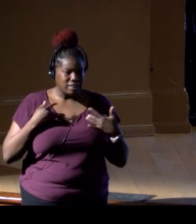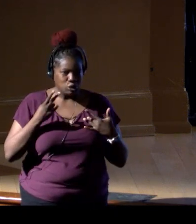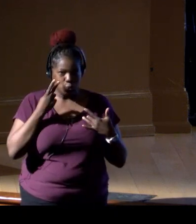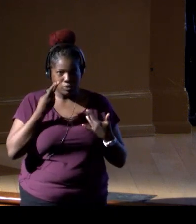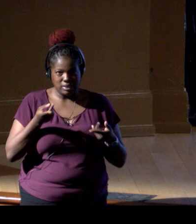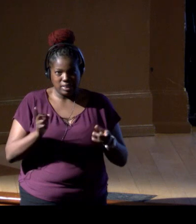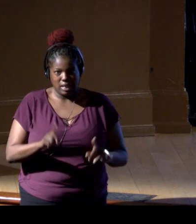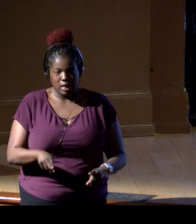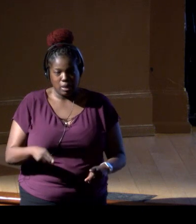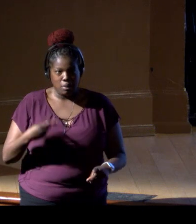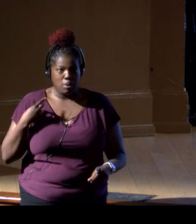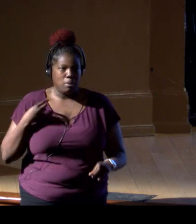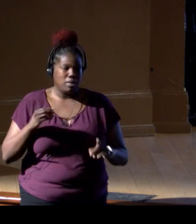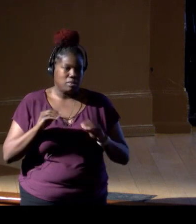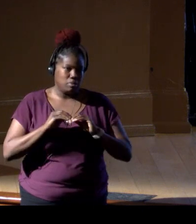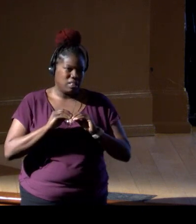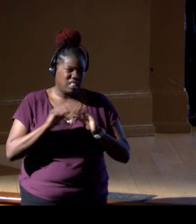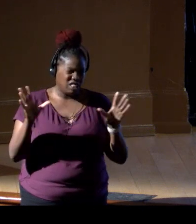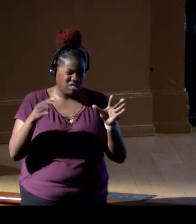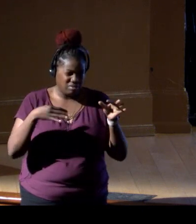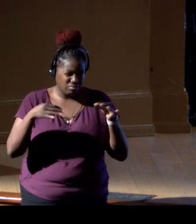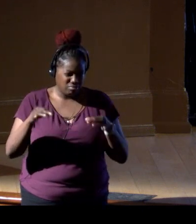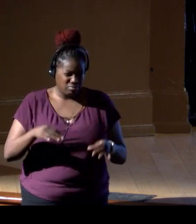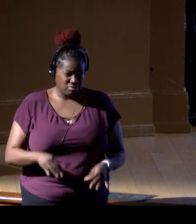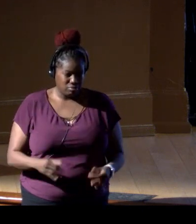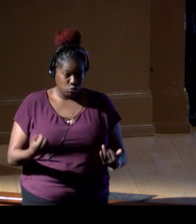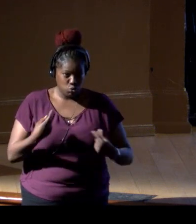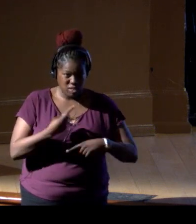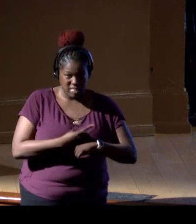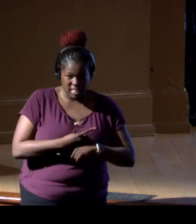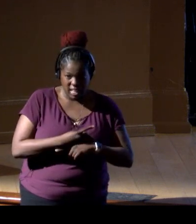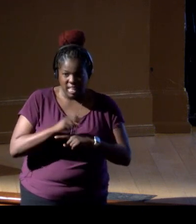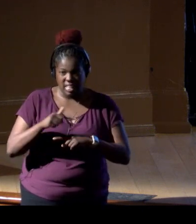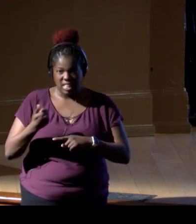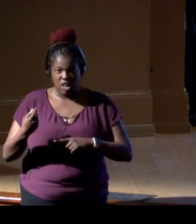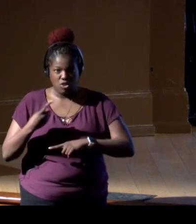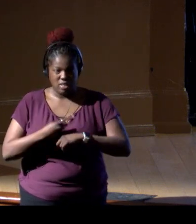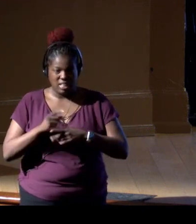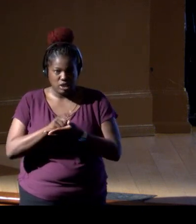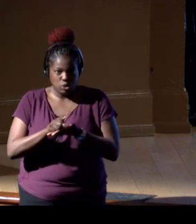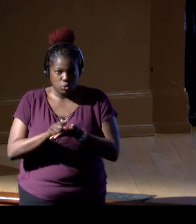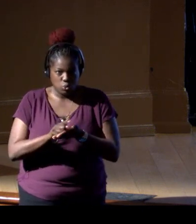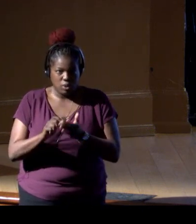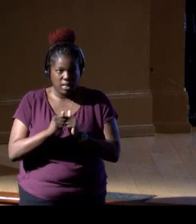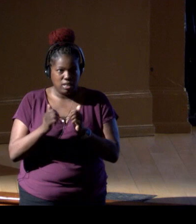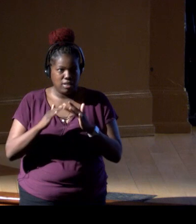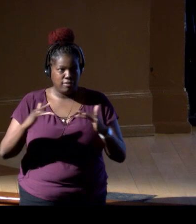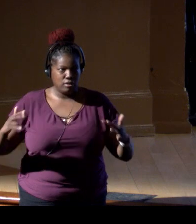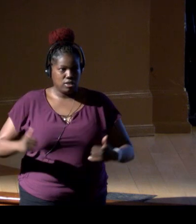It's been clearly articulated throughout today and earlier this week how the diversity of life underpins